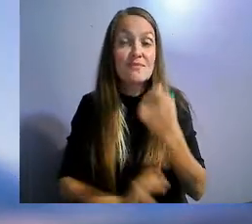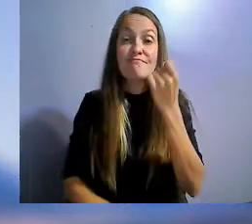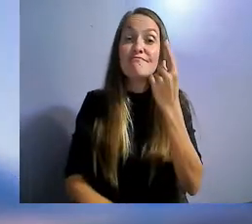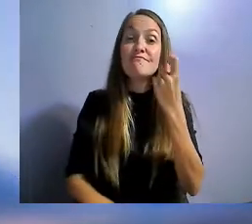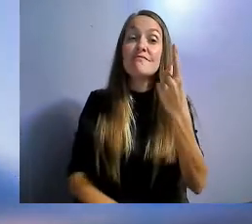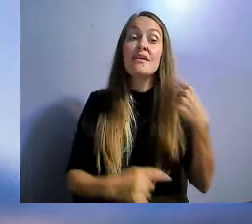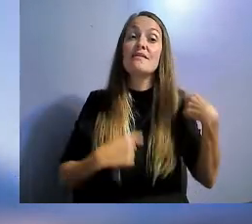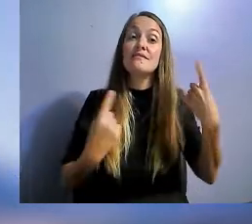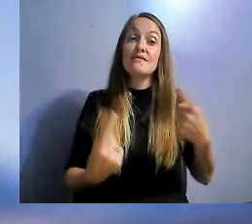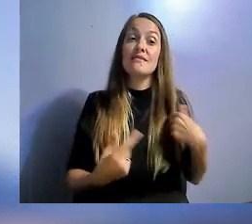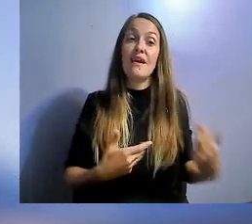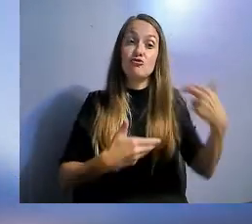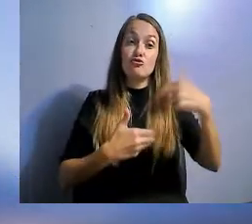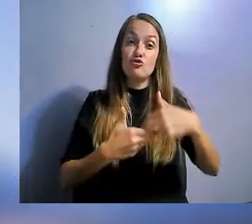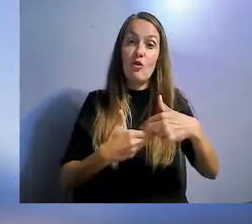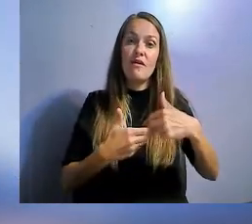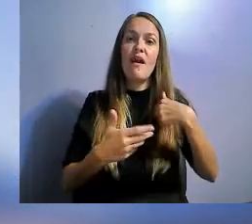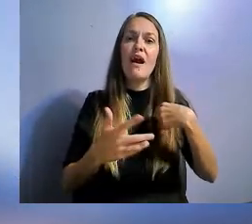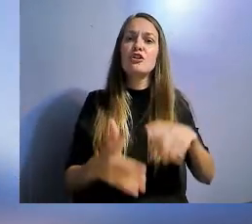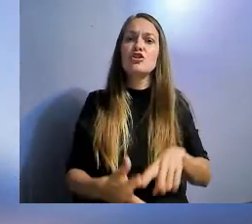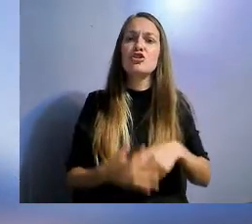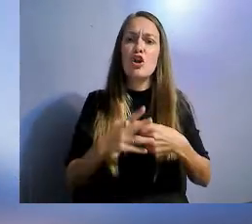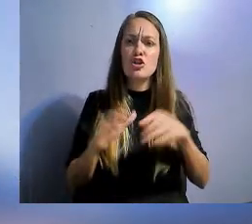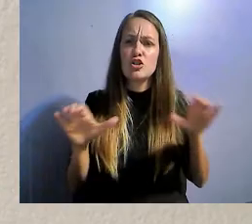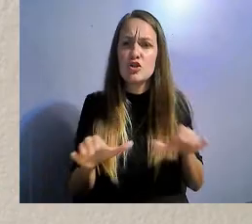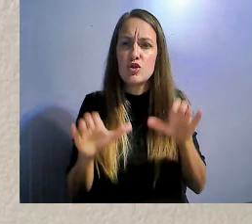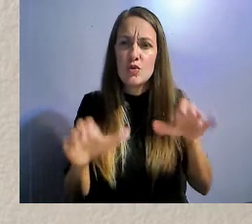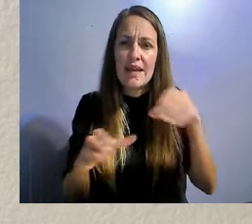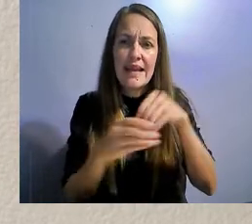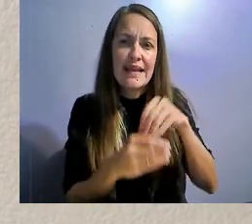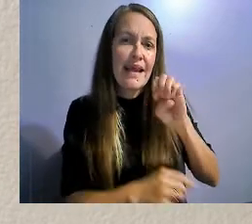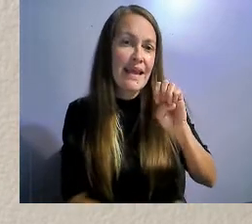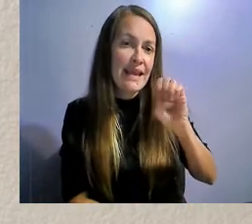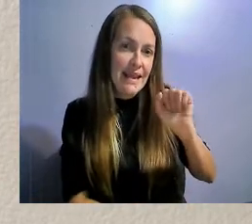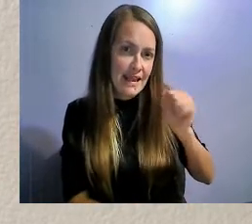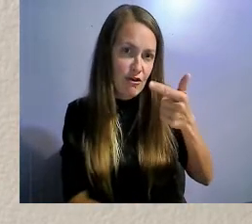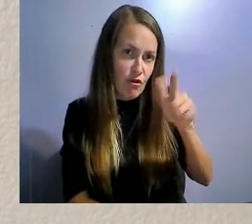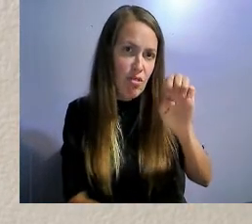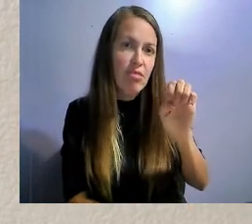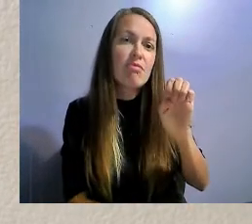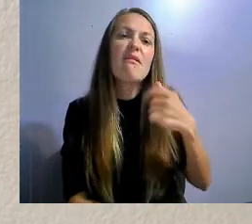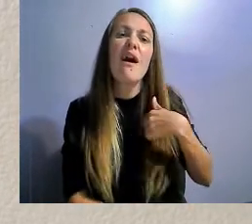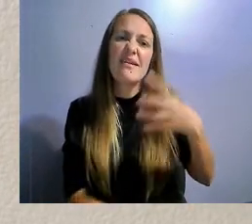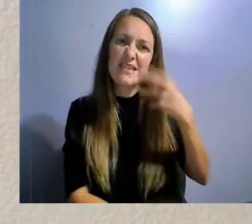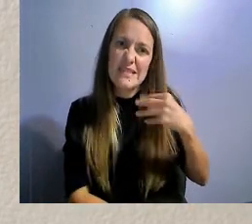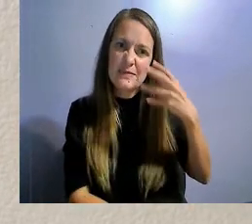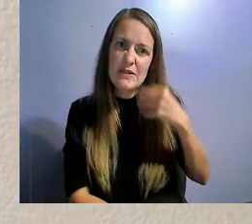Just trying to get some experience in this area that is dear to me. They are Latin American immigrants.